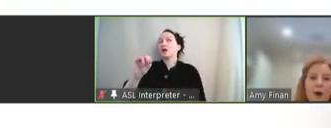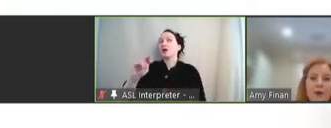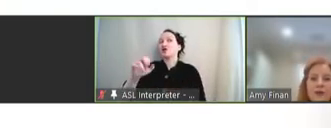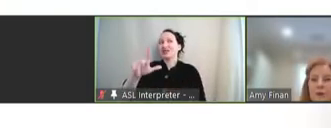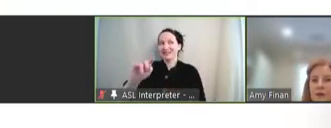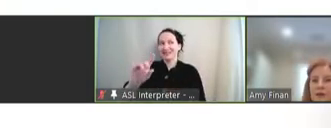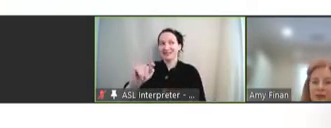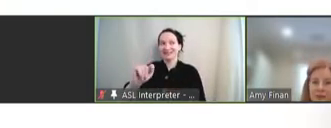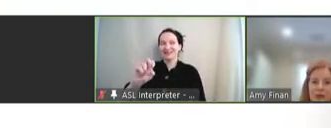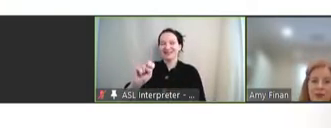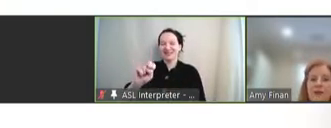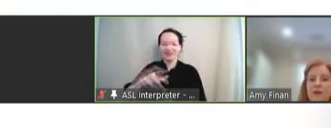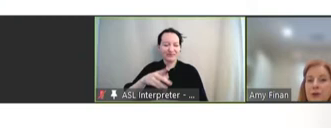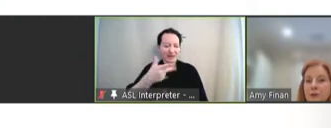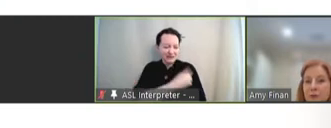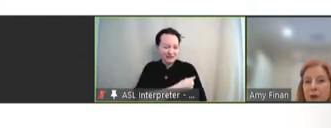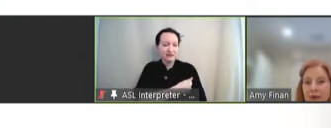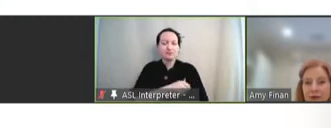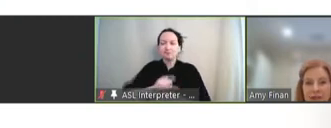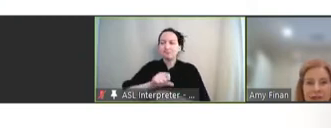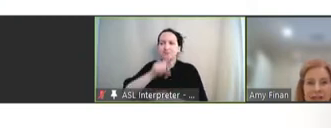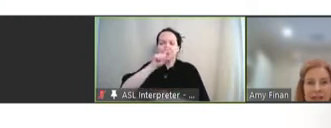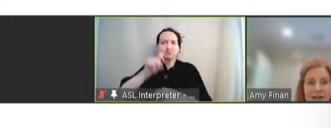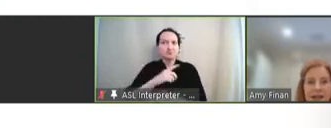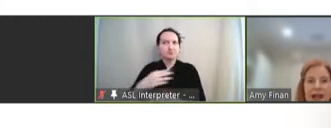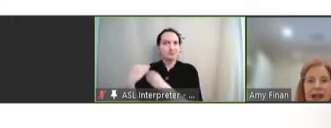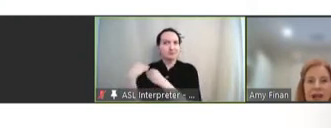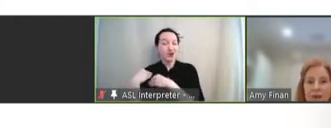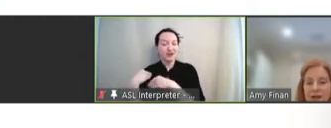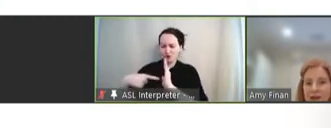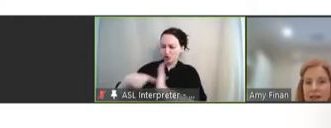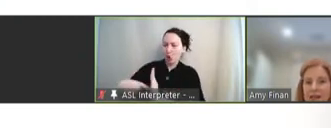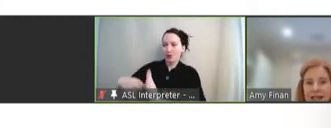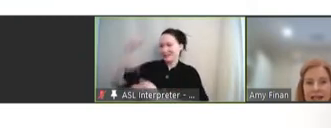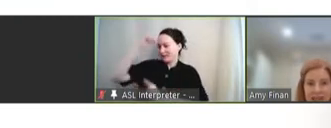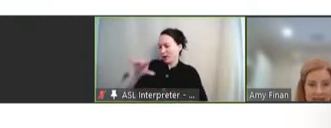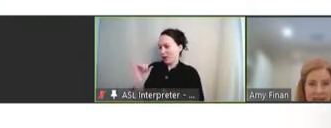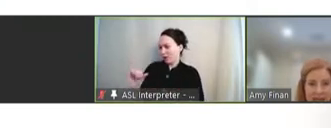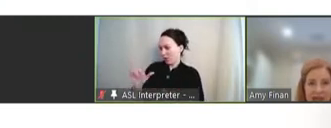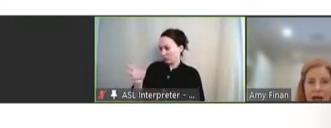Partners worked to demonstrate the true burden of the disease and with these data in hand,